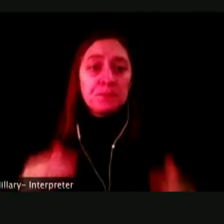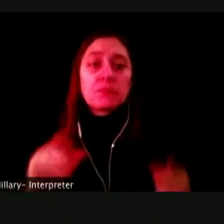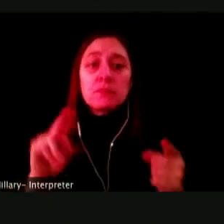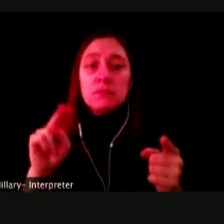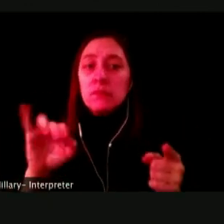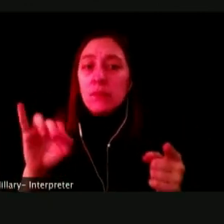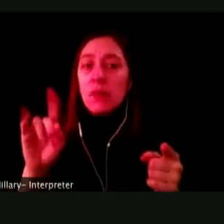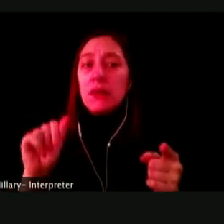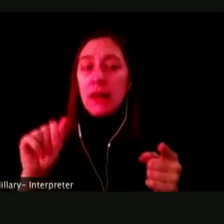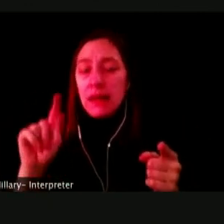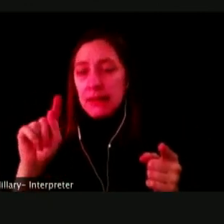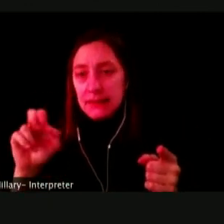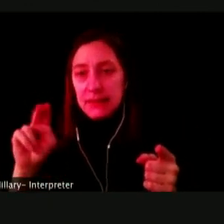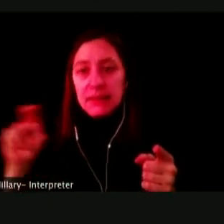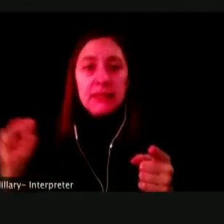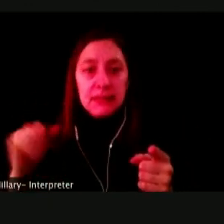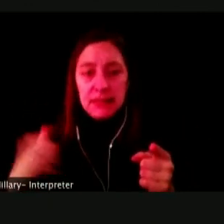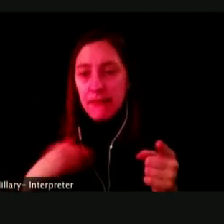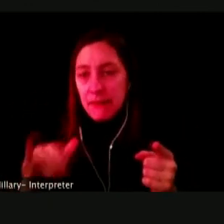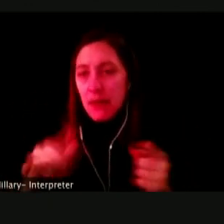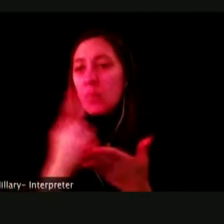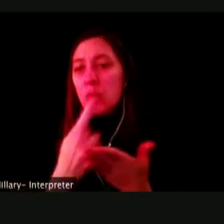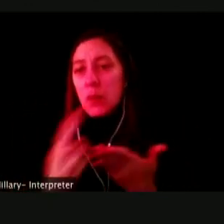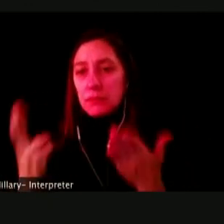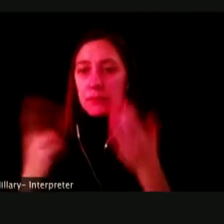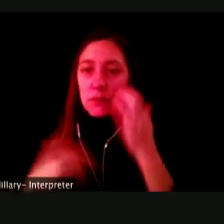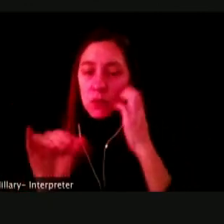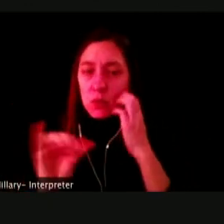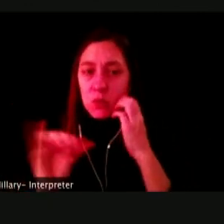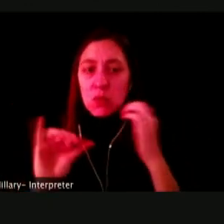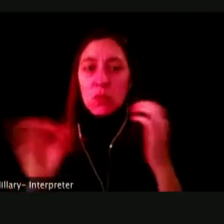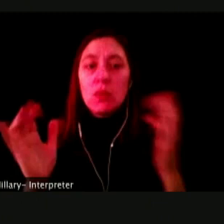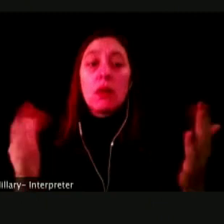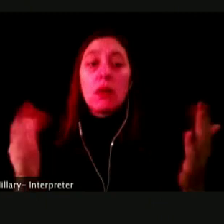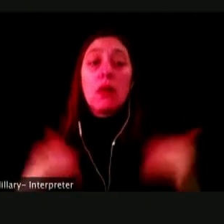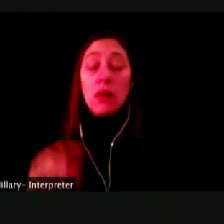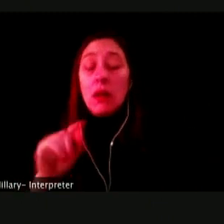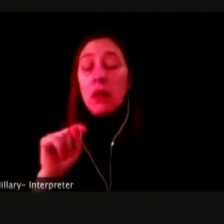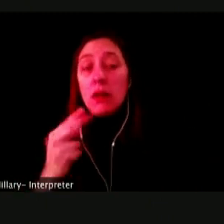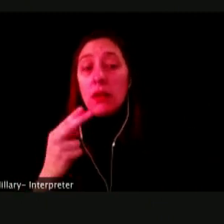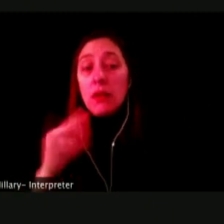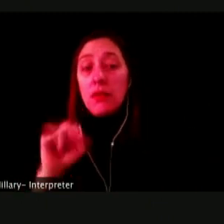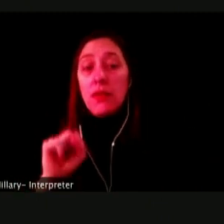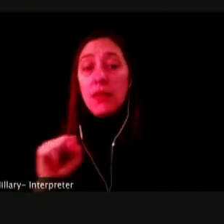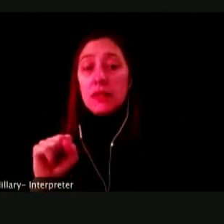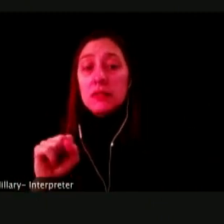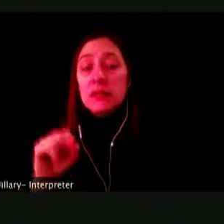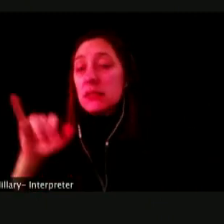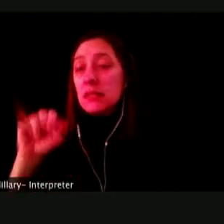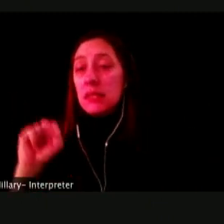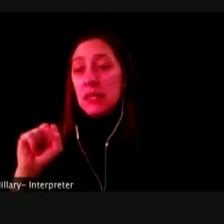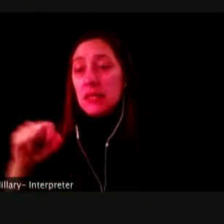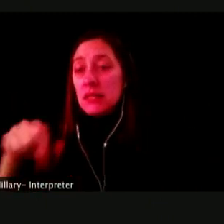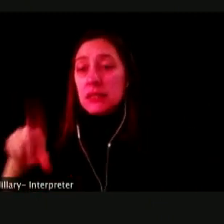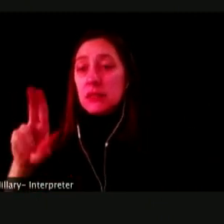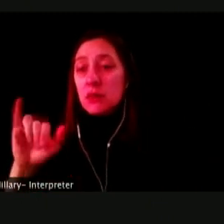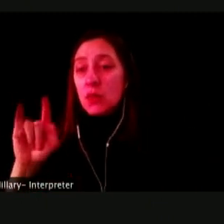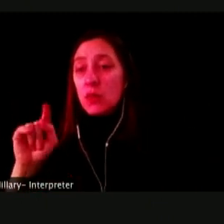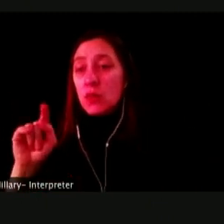ALSO WITH YOUR INFORMATION FOR THE WEBSITE PUT OUT BY THE INITIATIVE ABOUT QUITTING IN